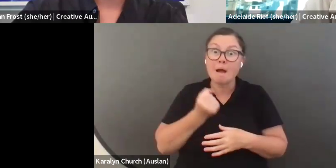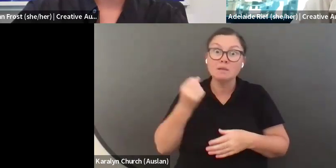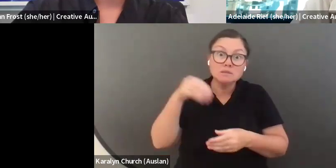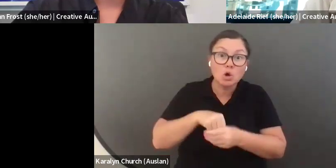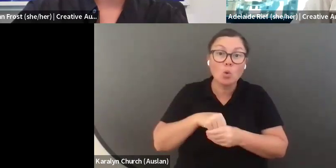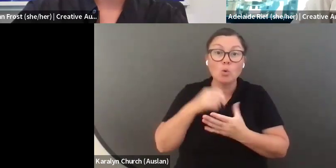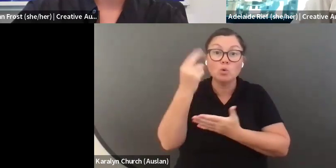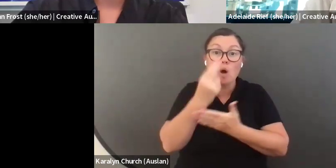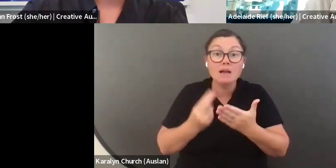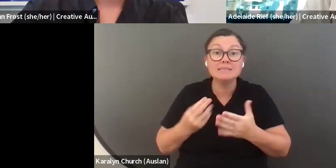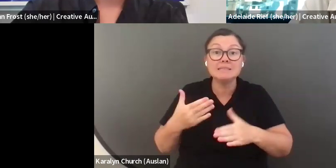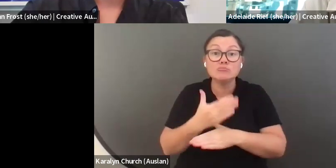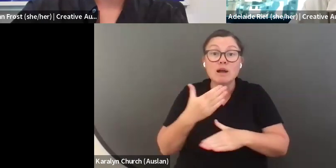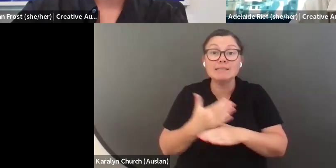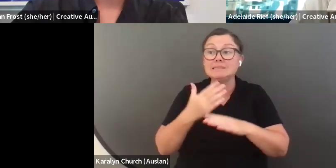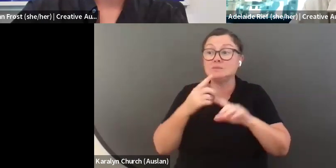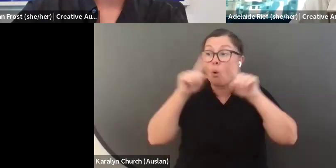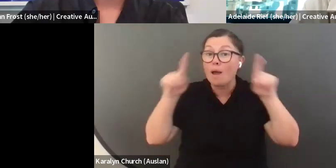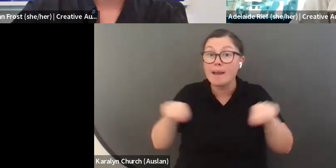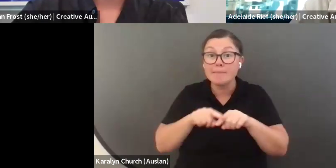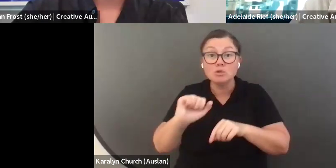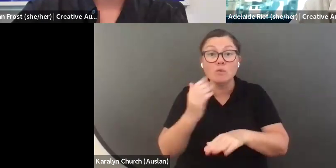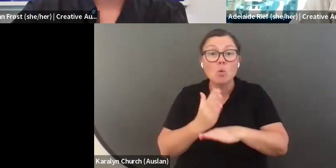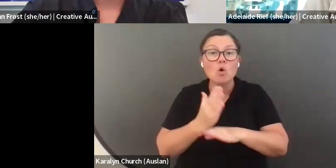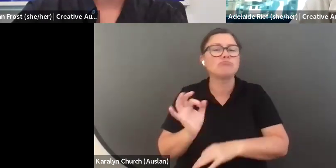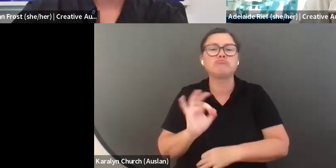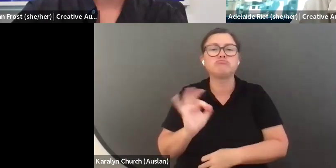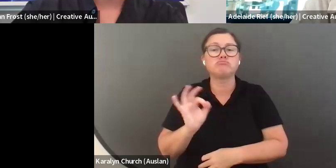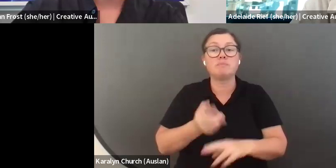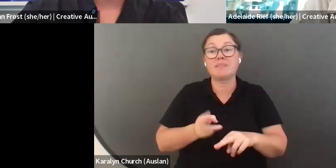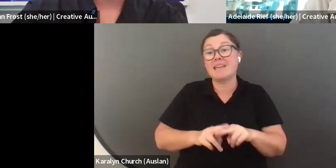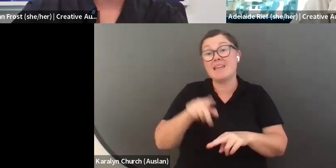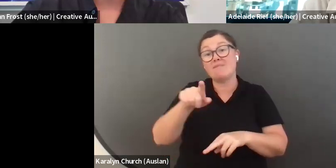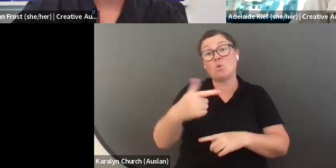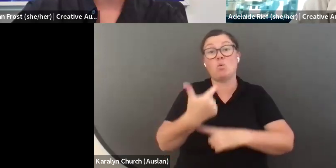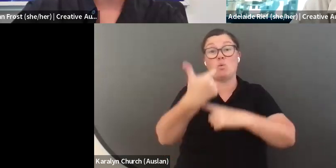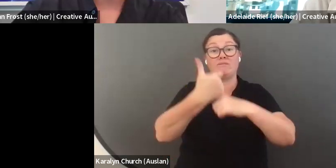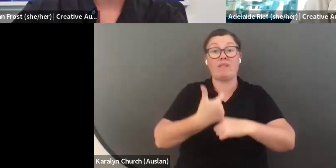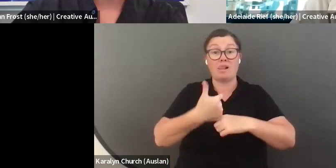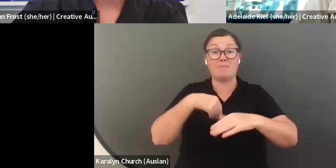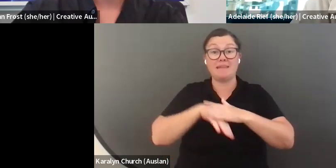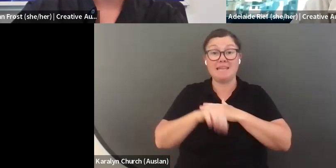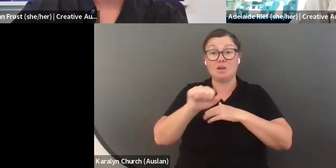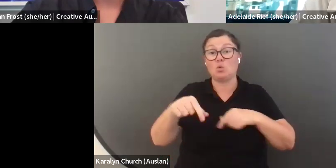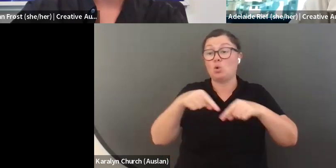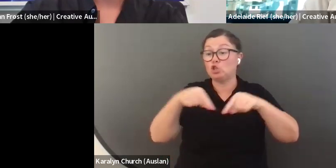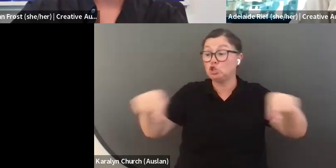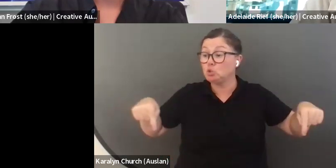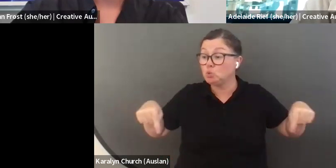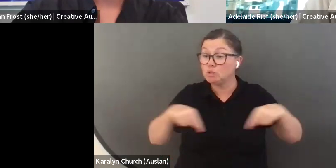Please don't feel like you need to include it. Any evidence of your artistic practice or any images of your work or anything like that. If